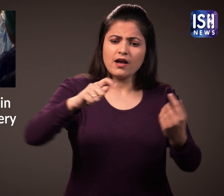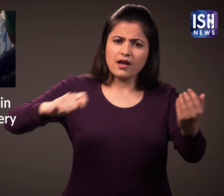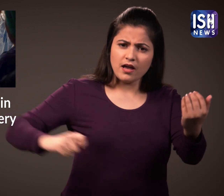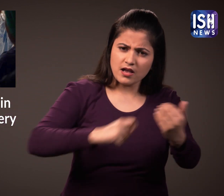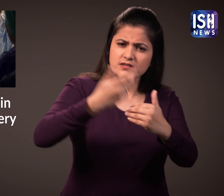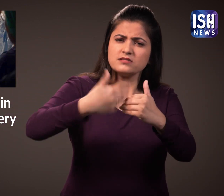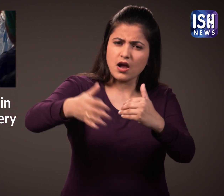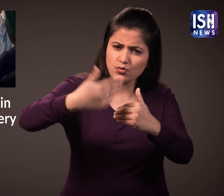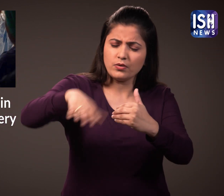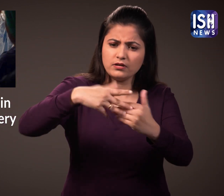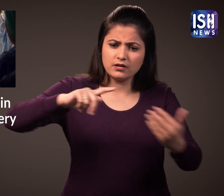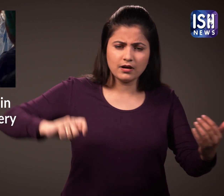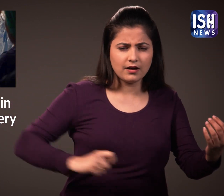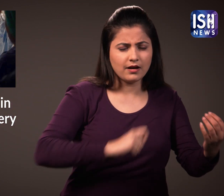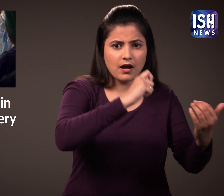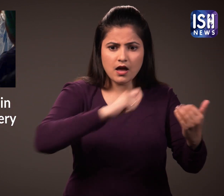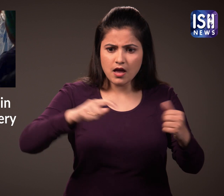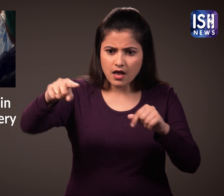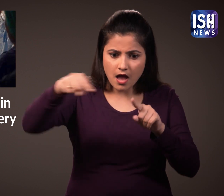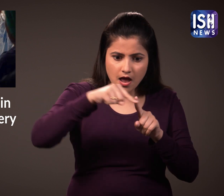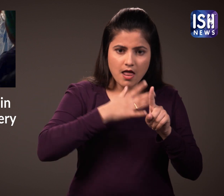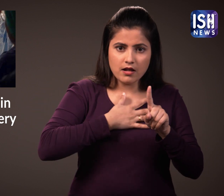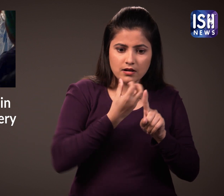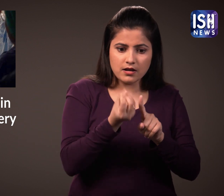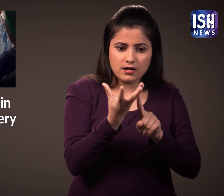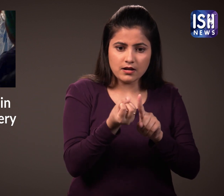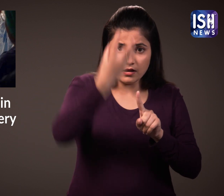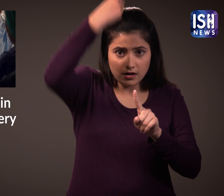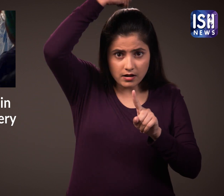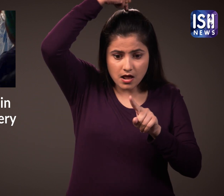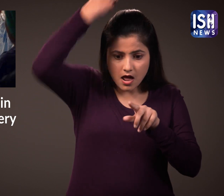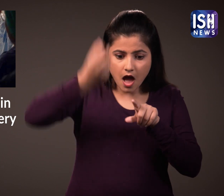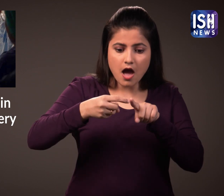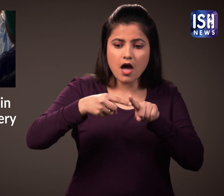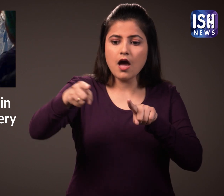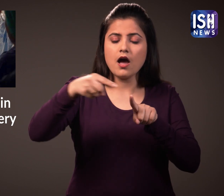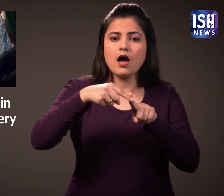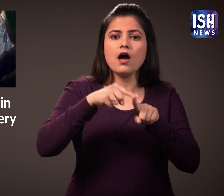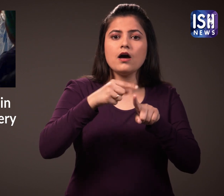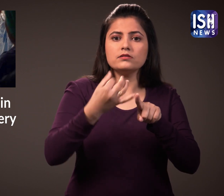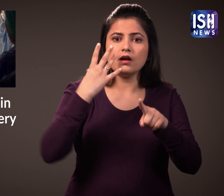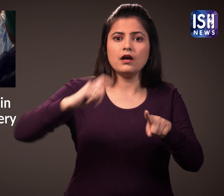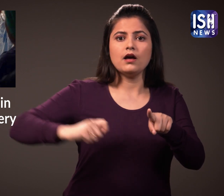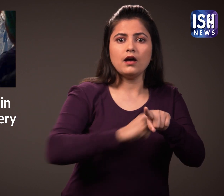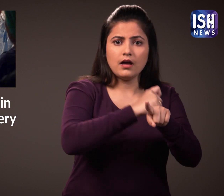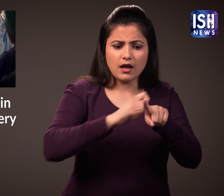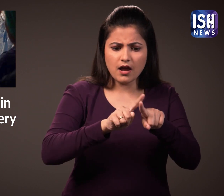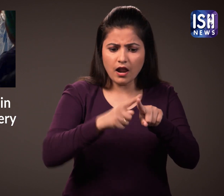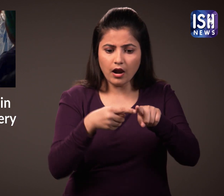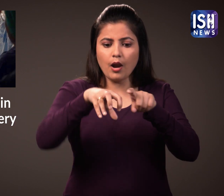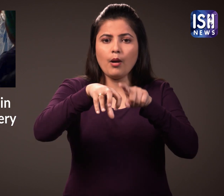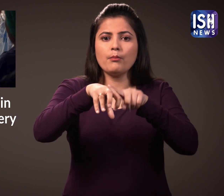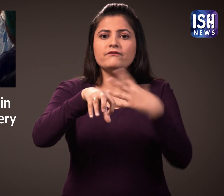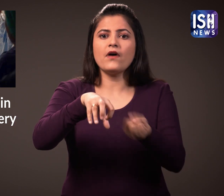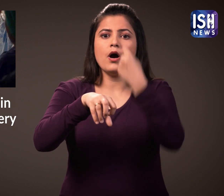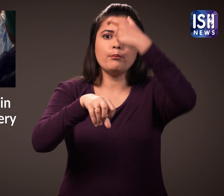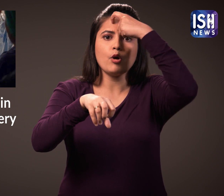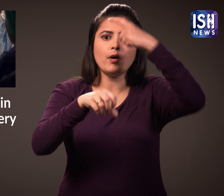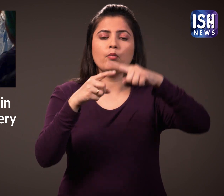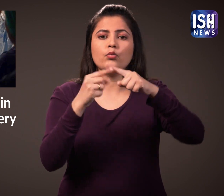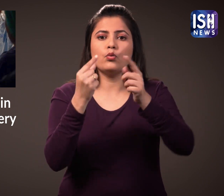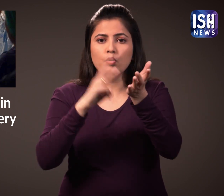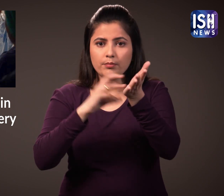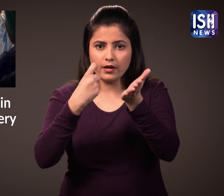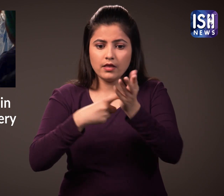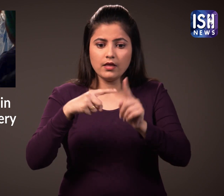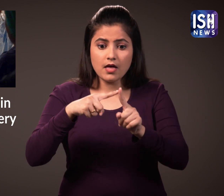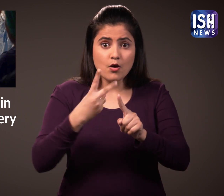She was made to play the violin, to figure out which areas of her brain were active when she played the violin.